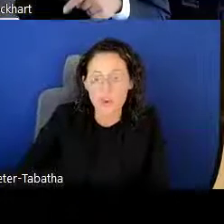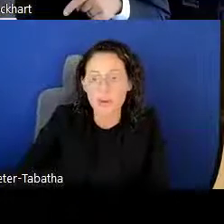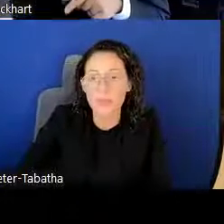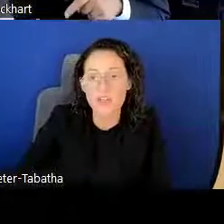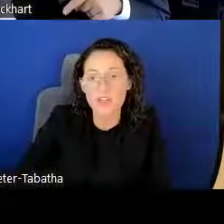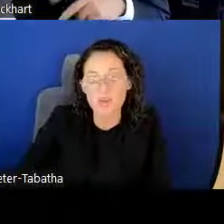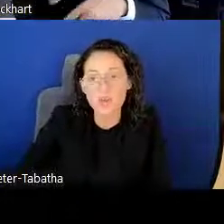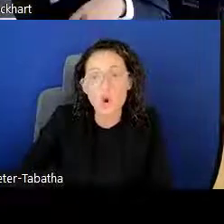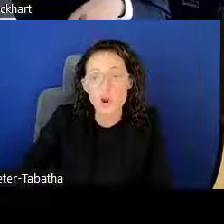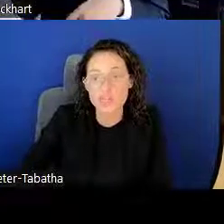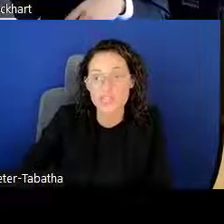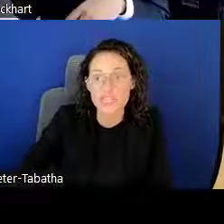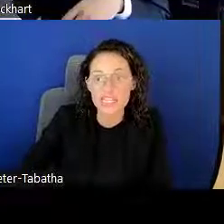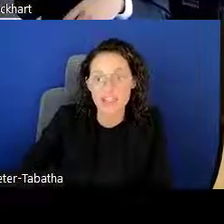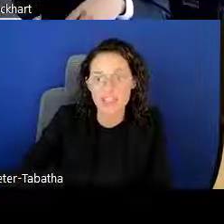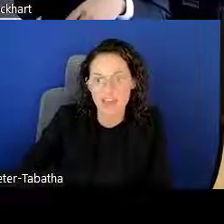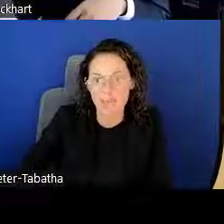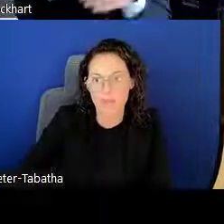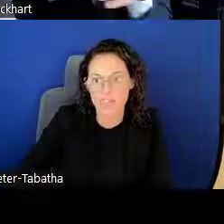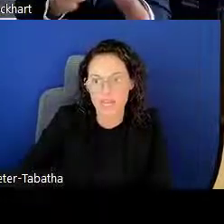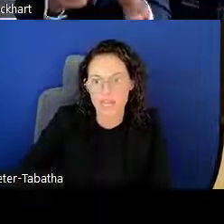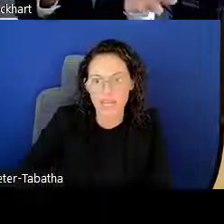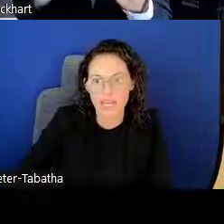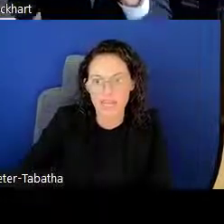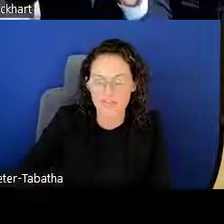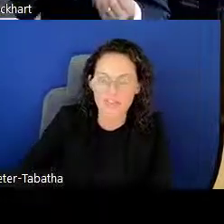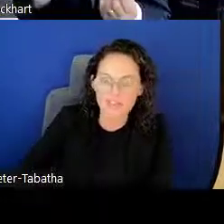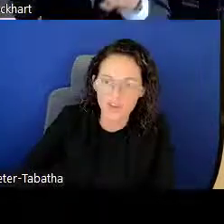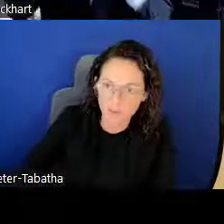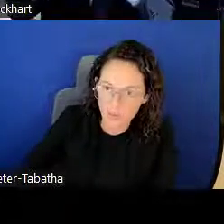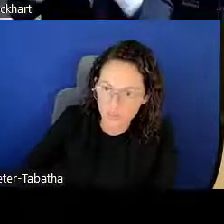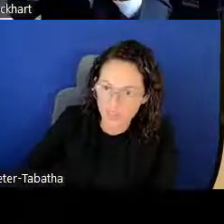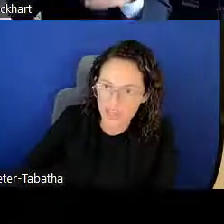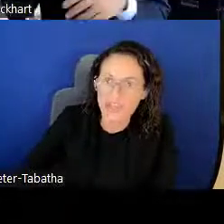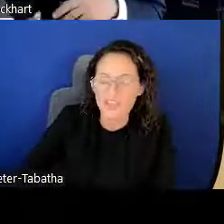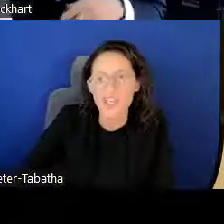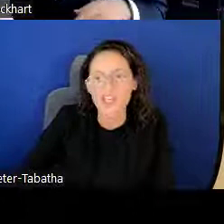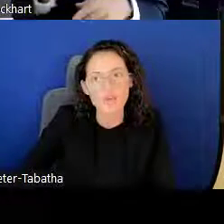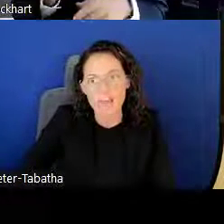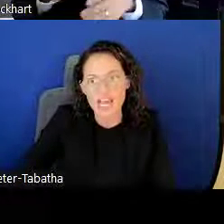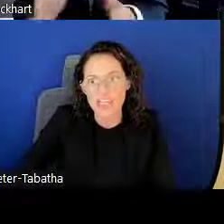are from individuals who are senior staff members at NIH. If they feel that way, then you can imagine